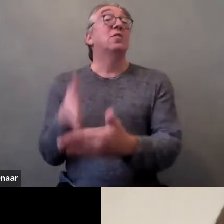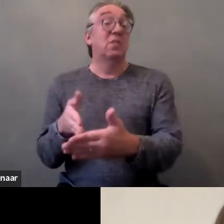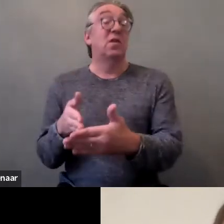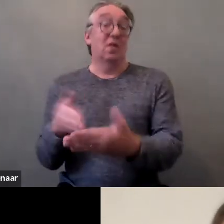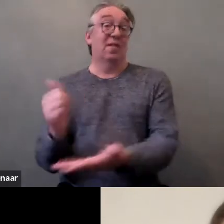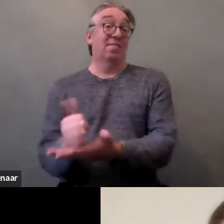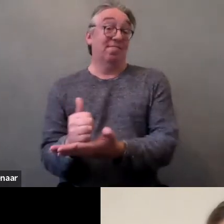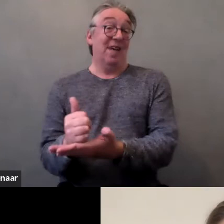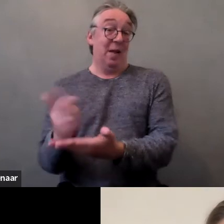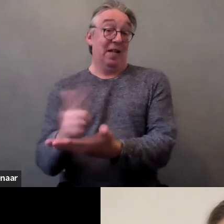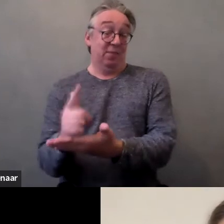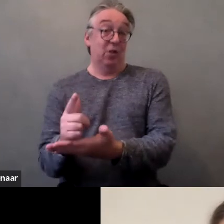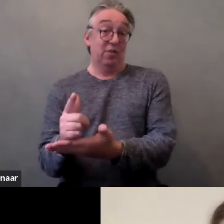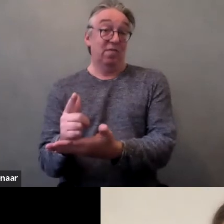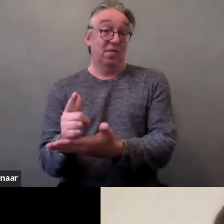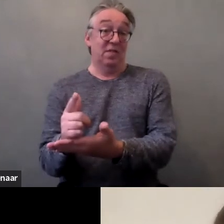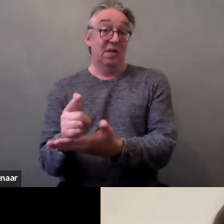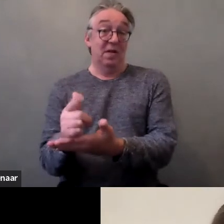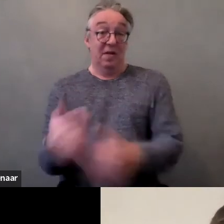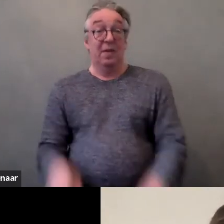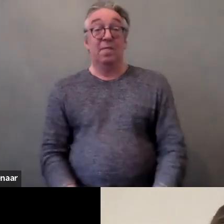who are not CIS gender or non-heterosexual.